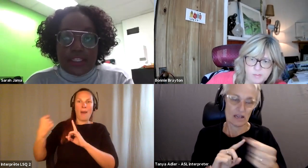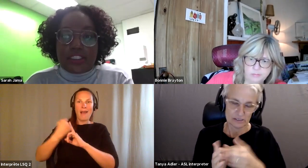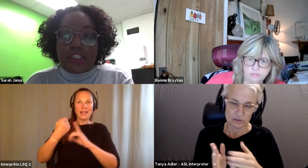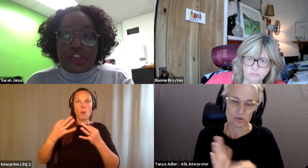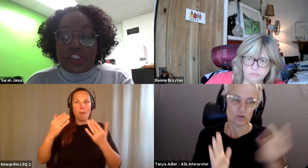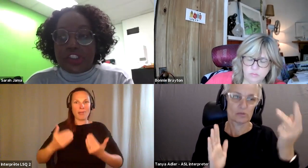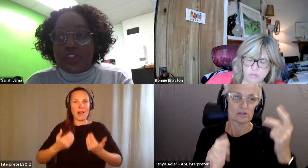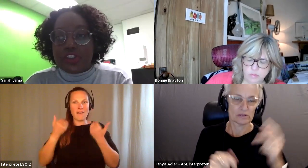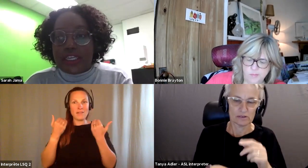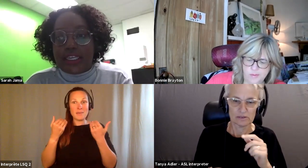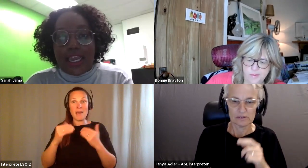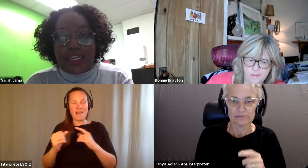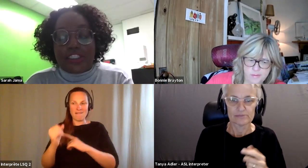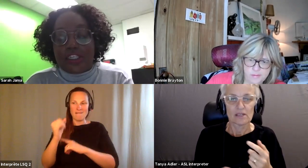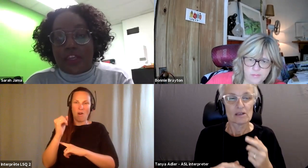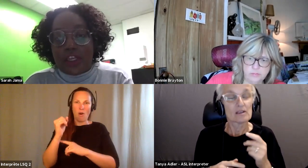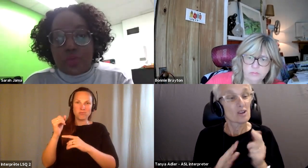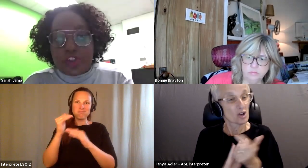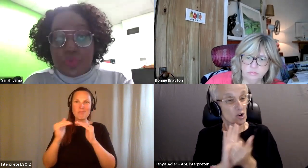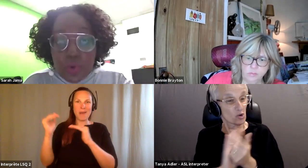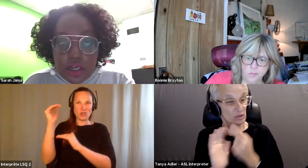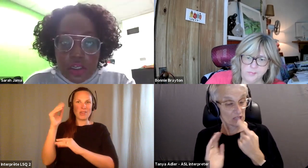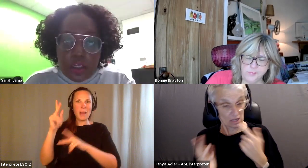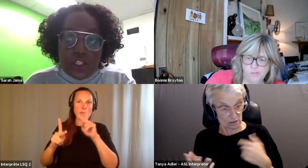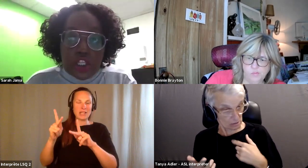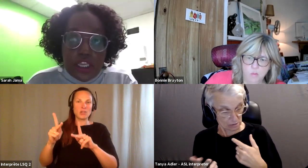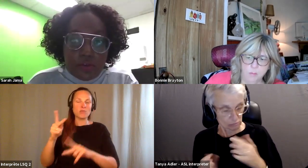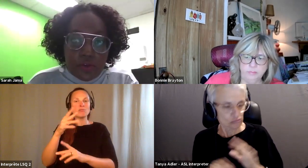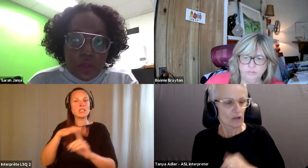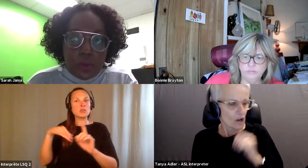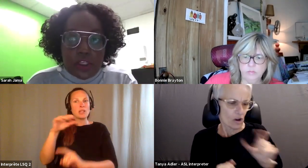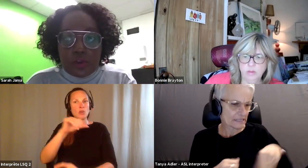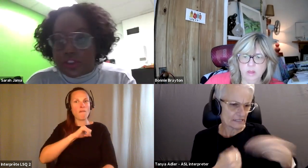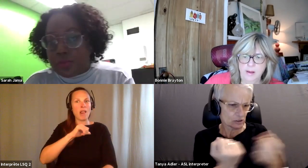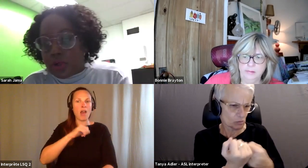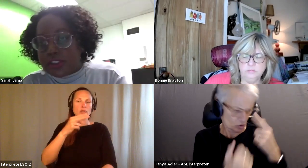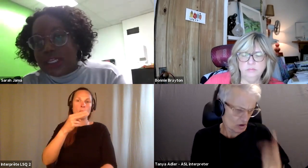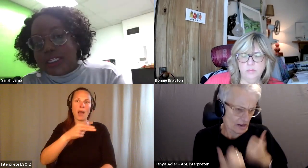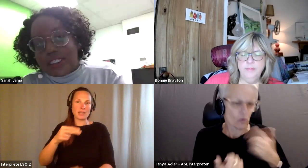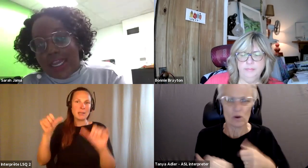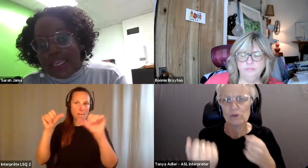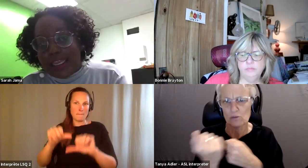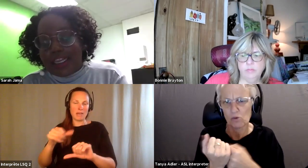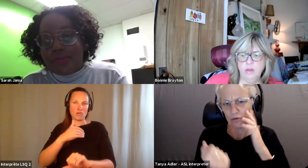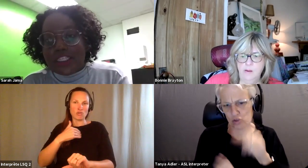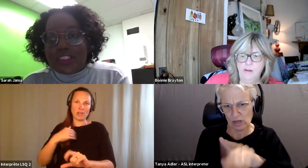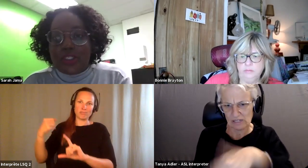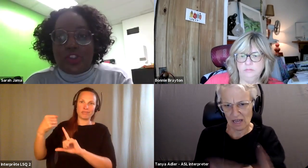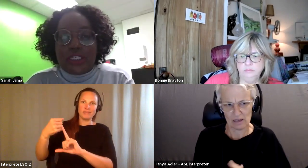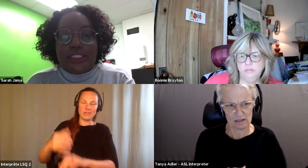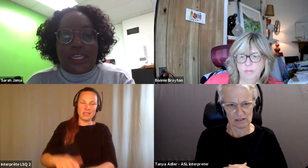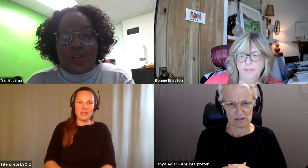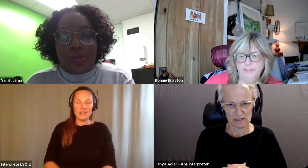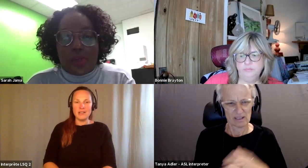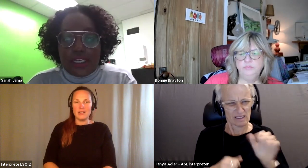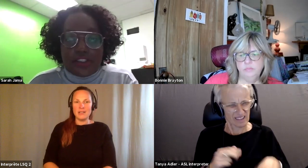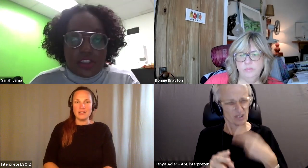Sarah Jama: And these legislations are saying yeah instead of giving you support to live, we will give you supports to die, and if that's not eugenics I don't know what is.